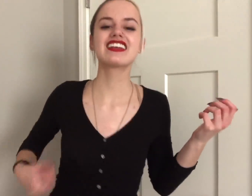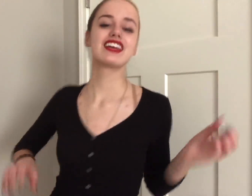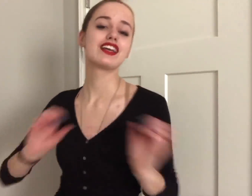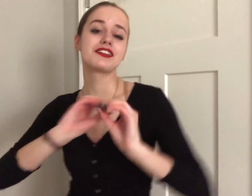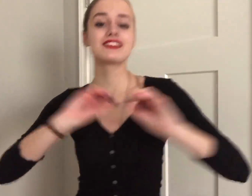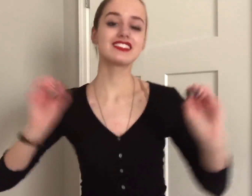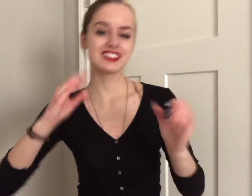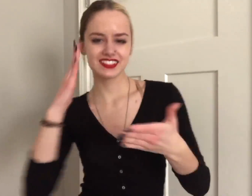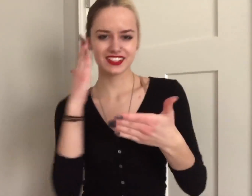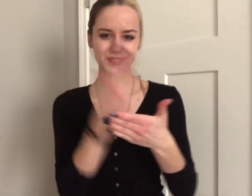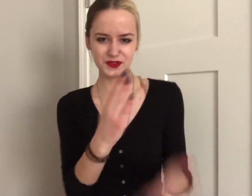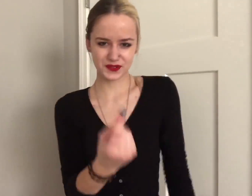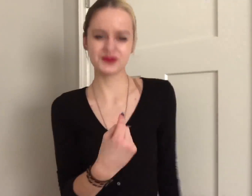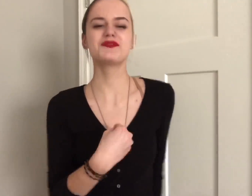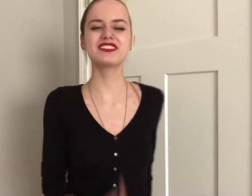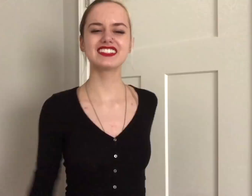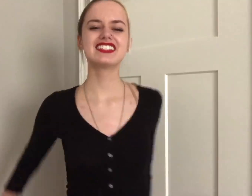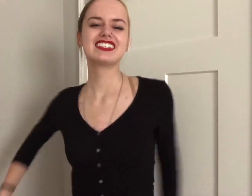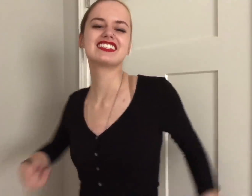there's nothing holding me back